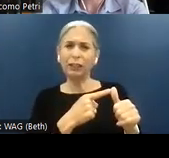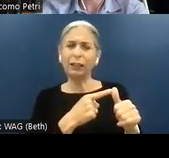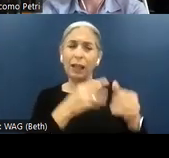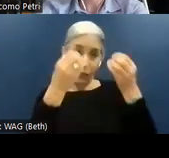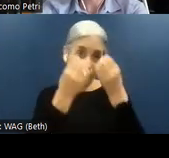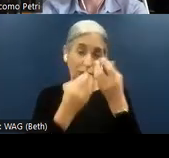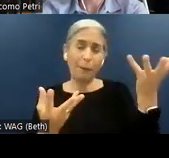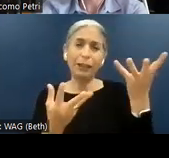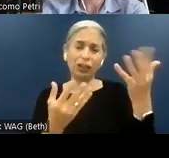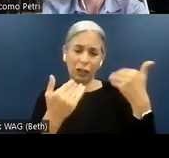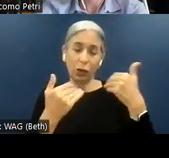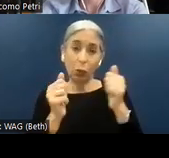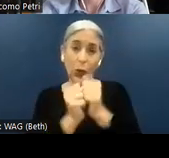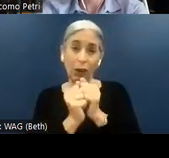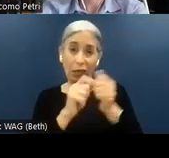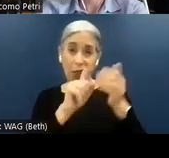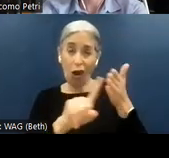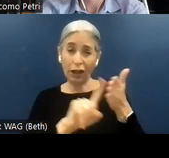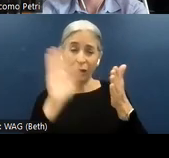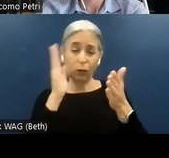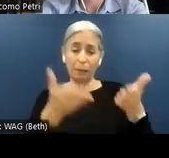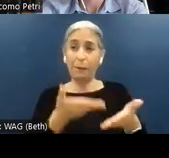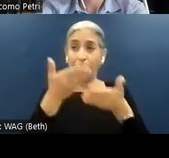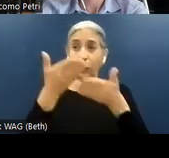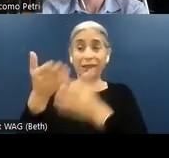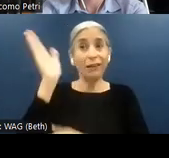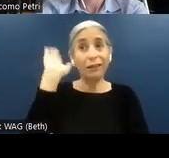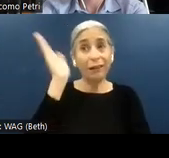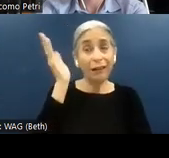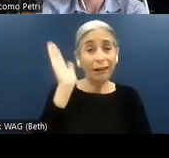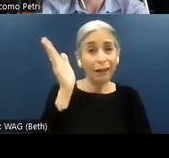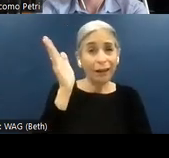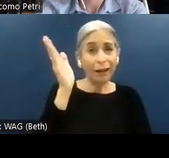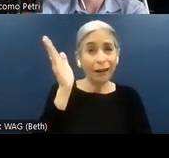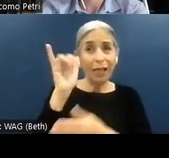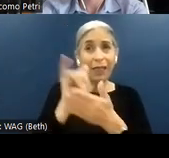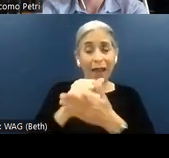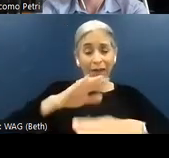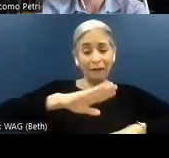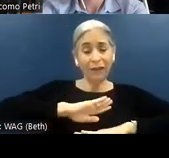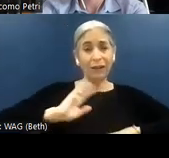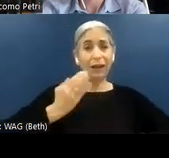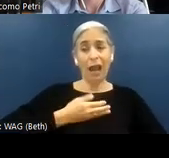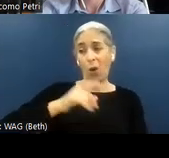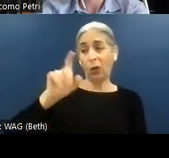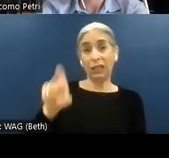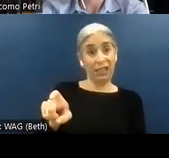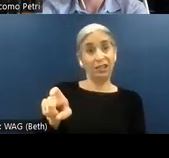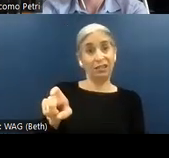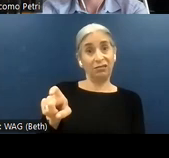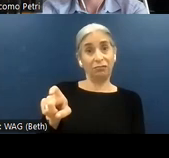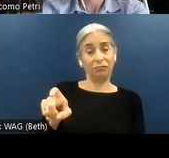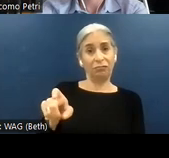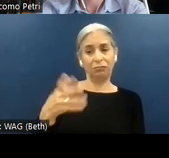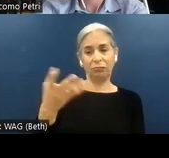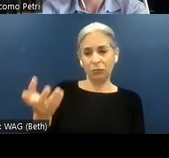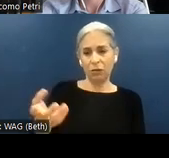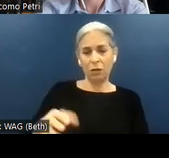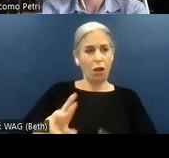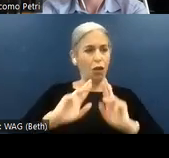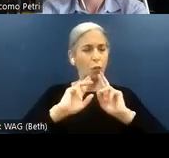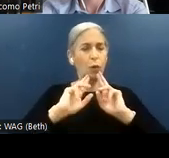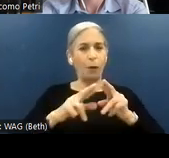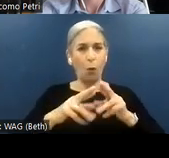containing the audit will be presented in the way that fulfills our needs. Does it report